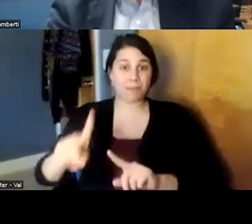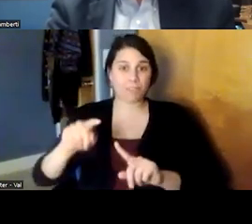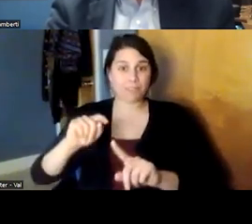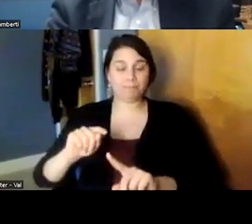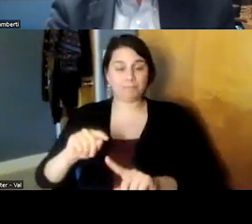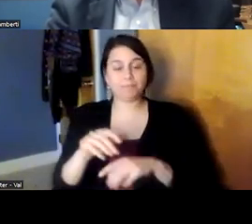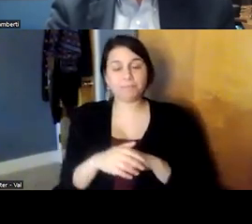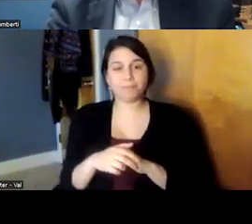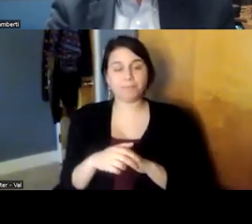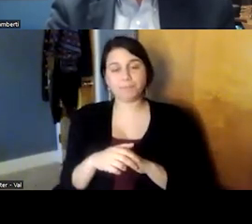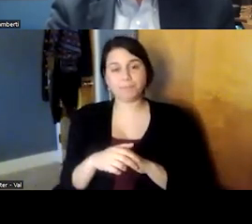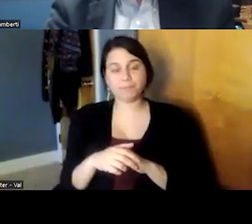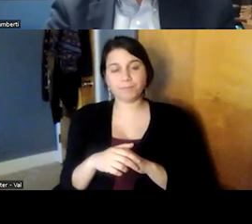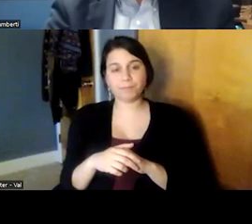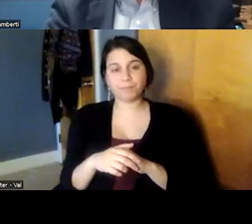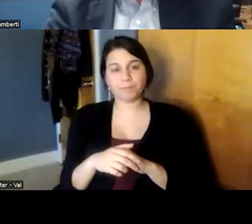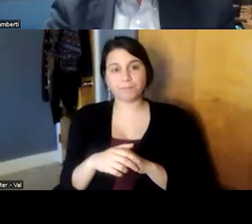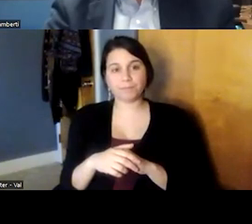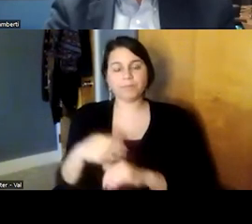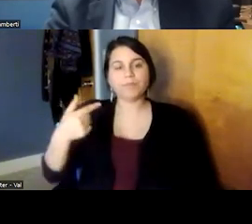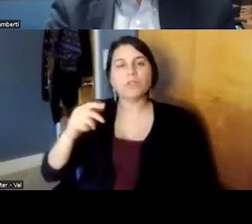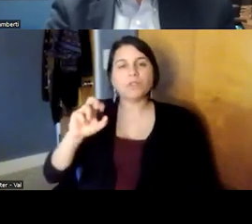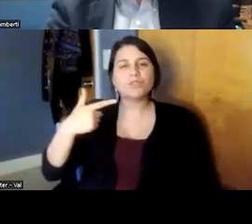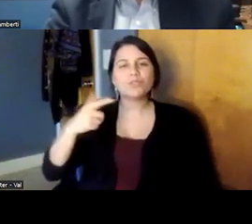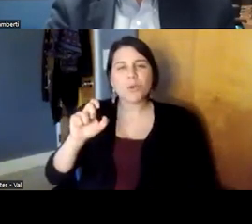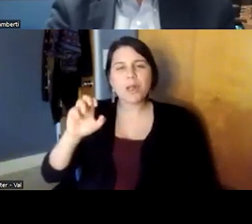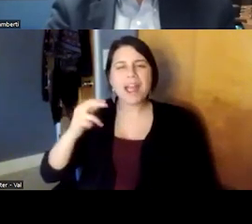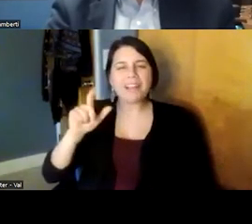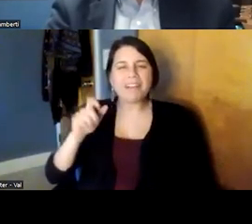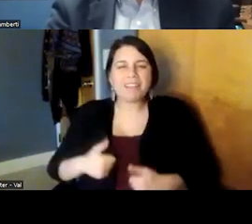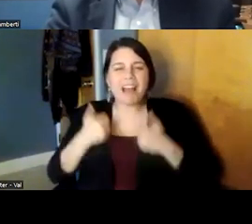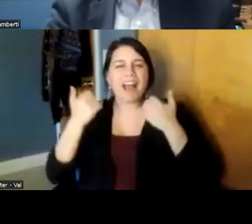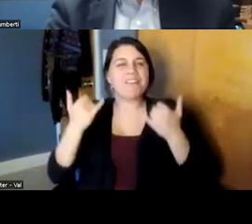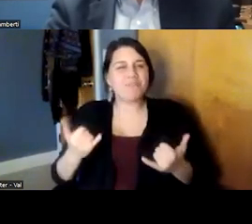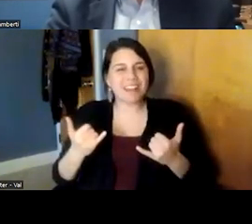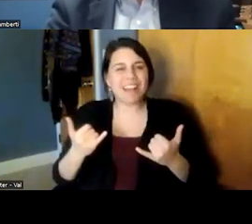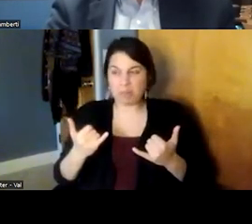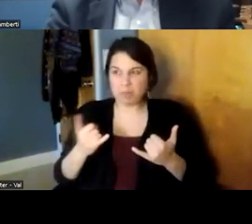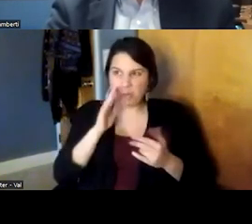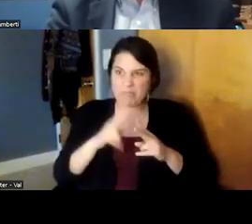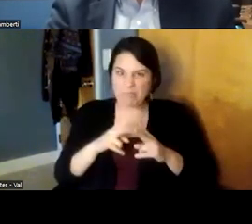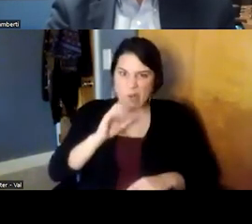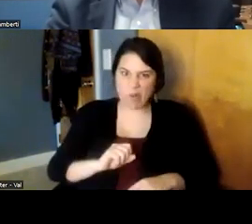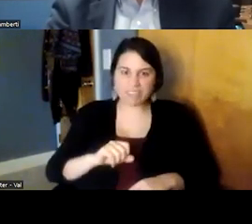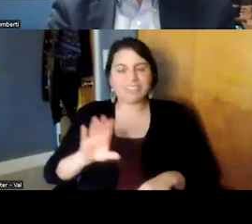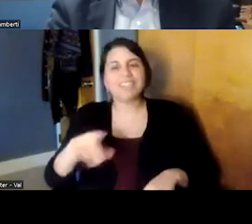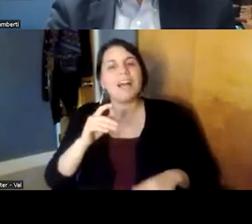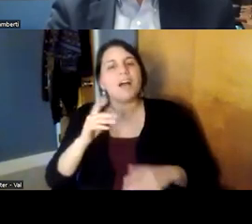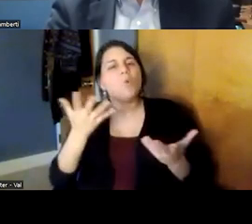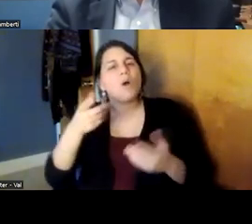is if george engel were alive right now he'd be a rather old fellow what do you think he would say